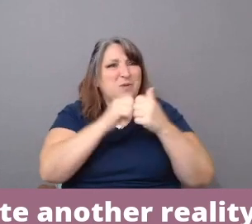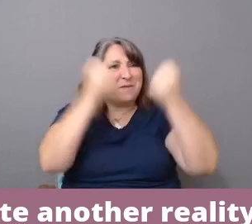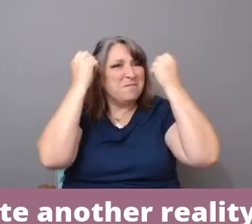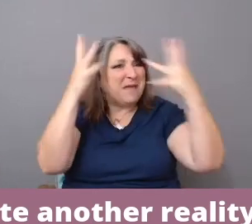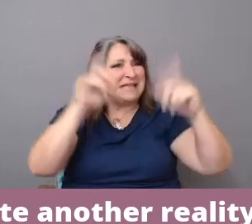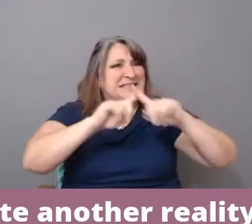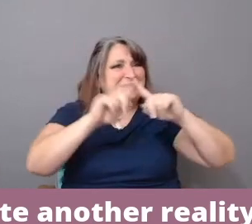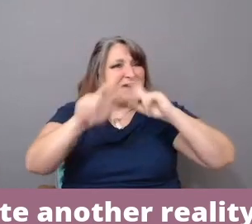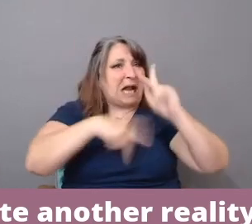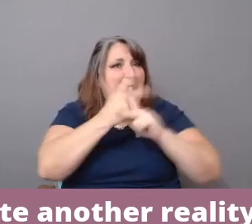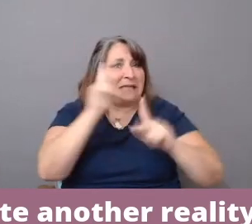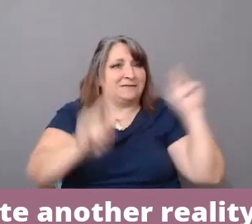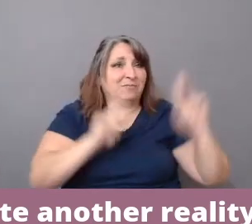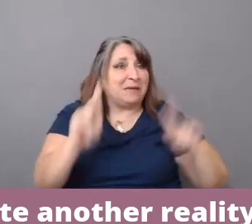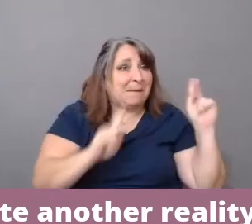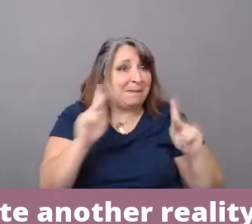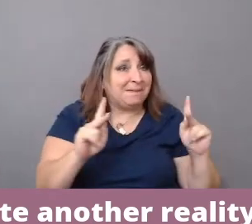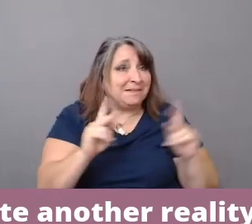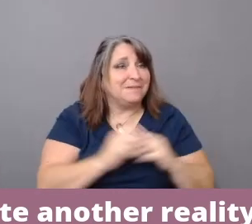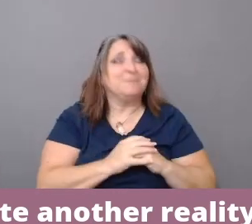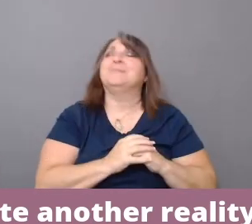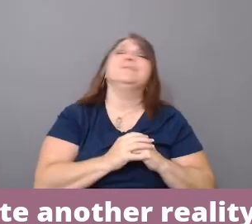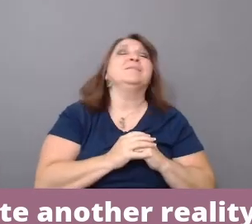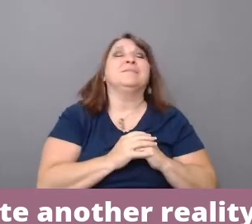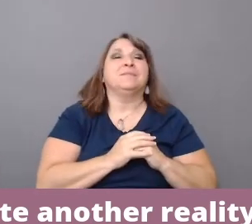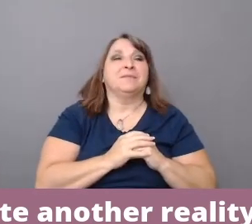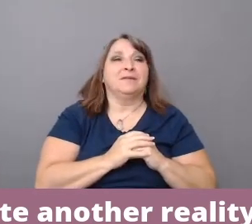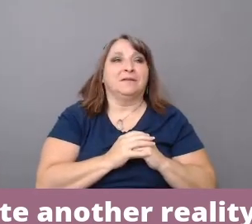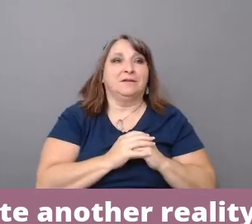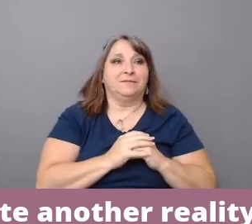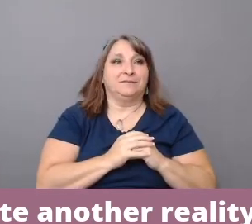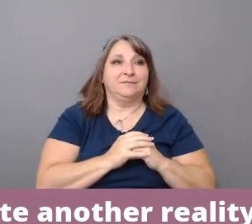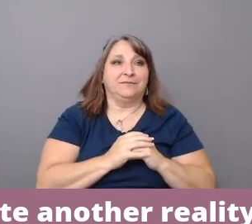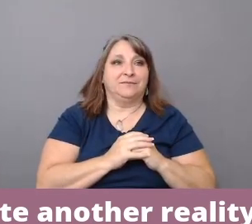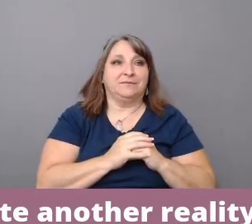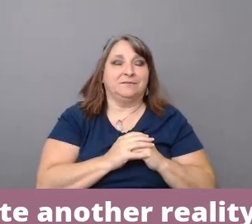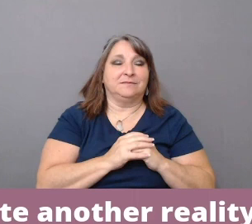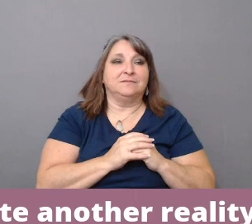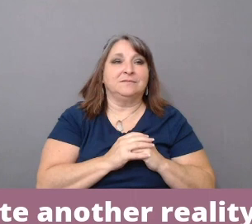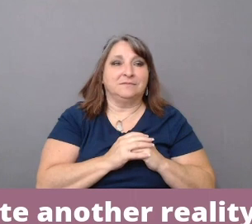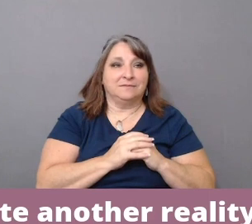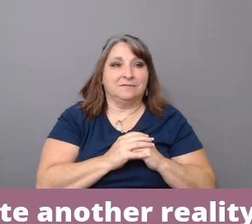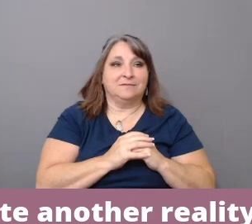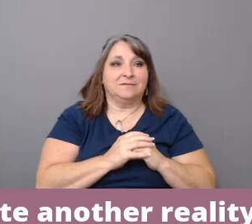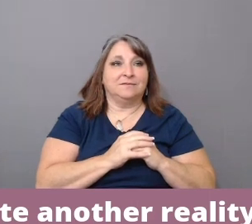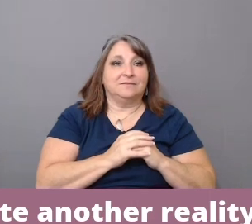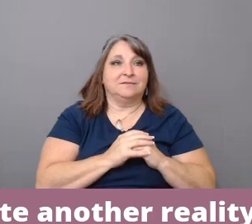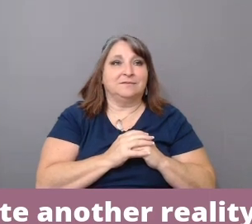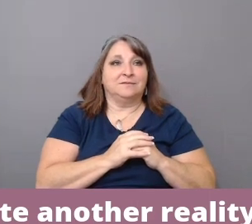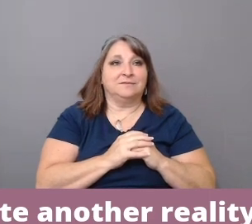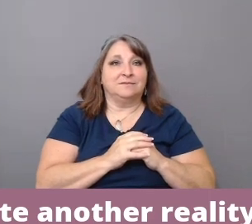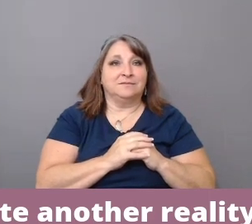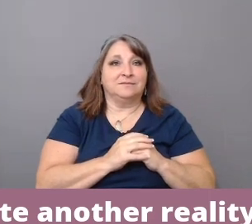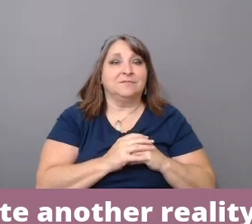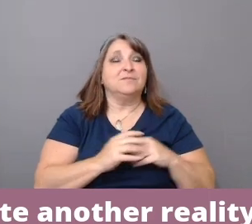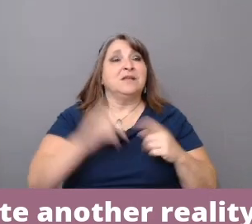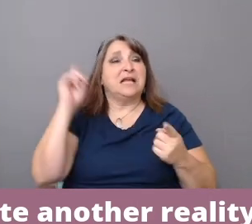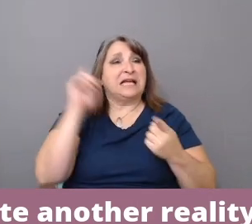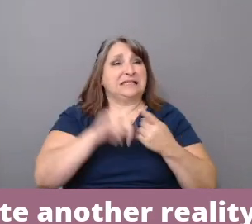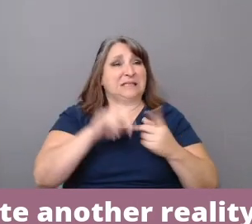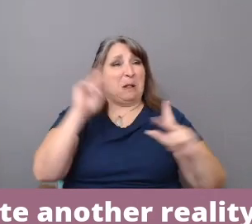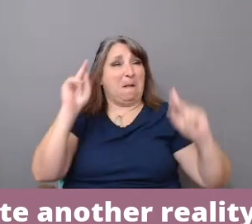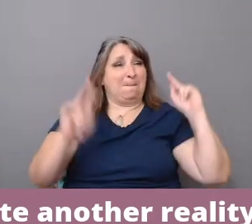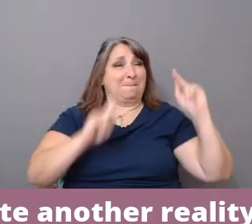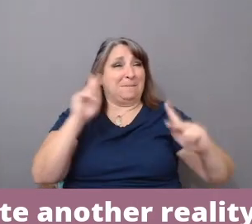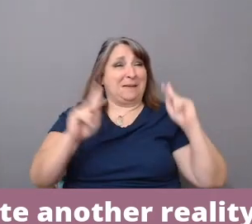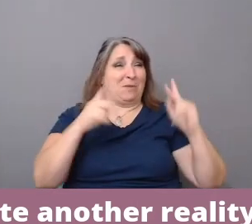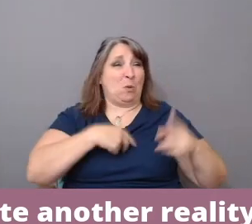Until people who might be considered gatekeepers begin